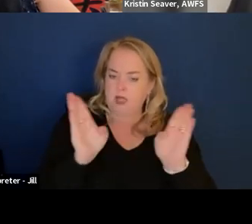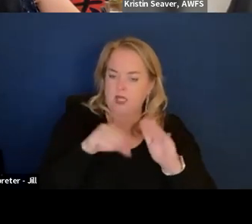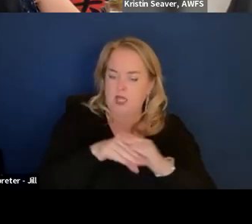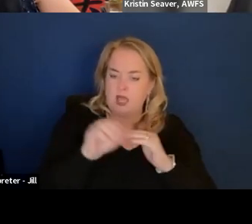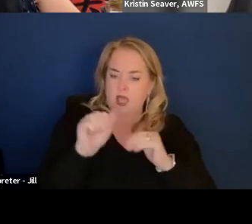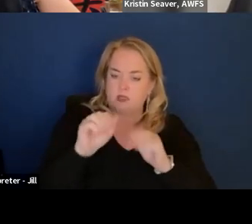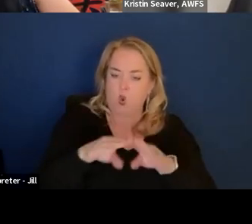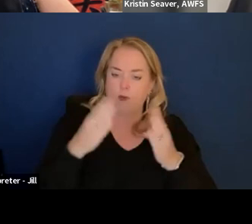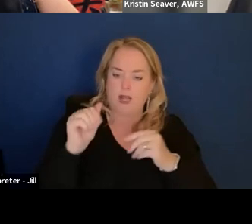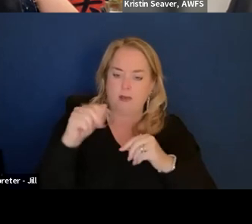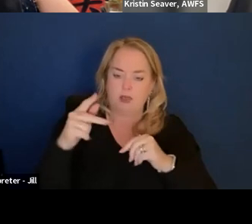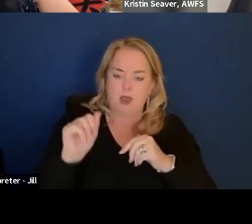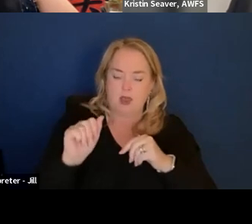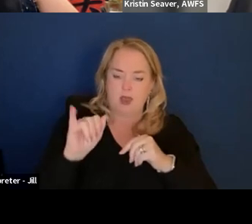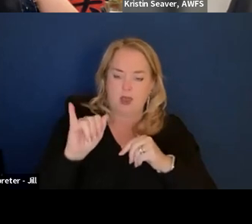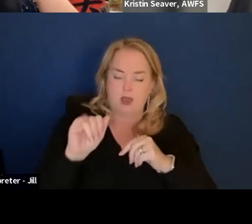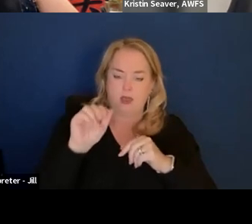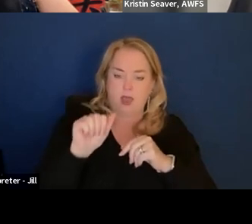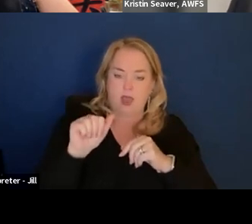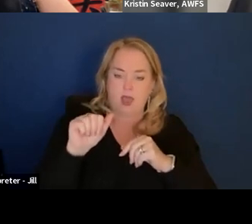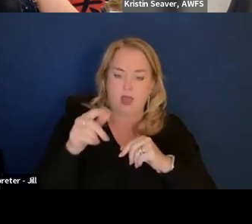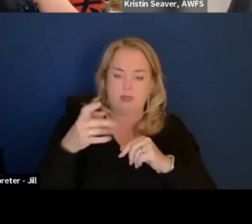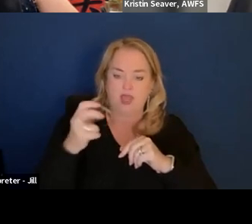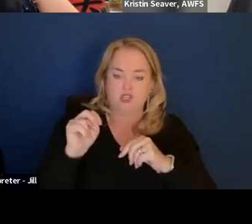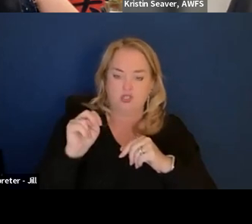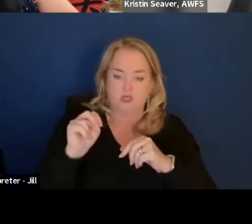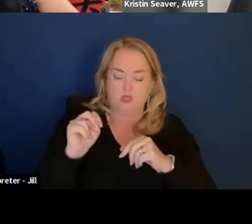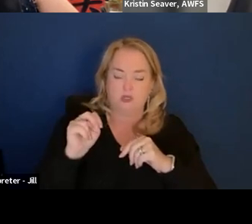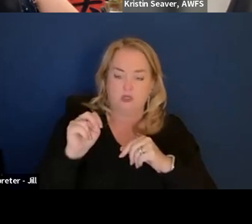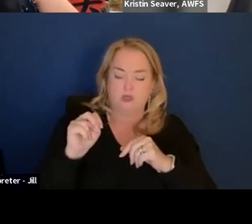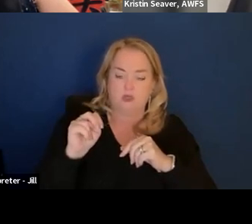or application programming interface to the document Library in eBuy.